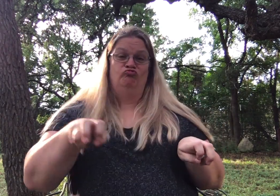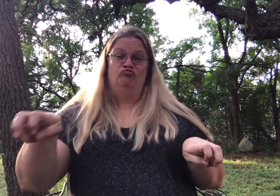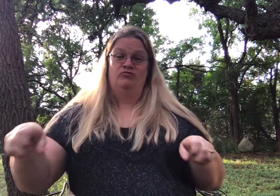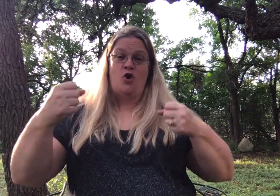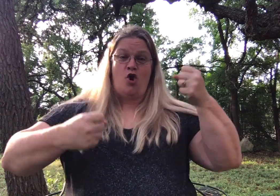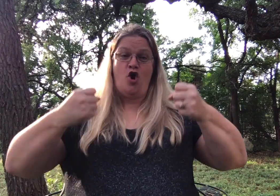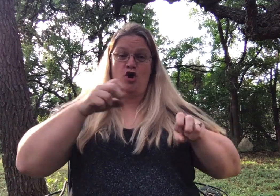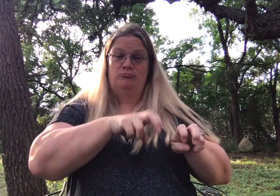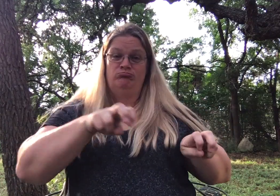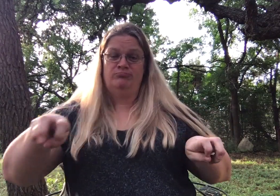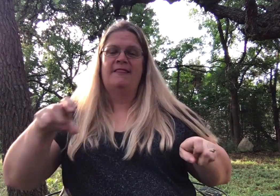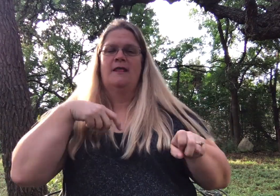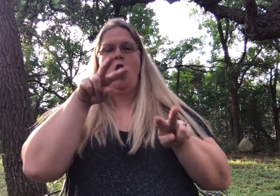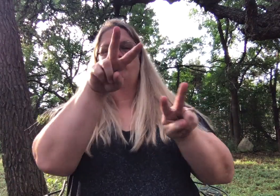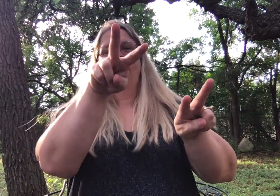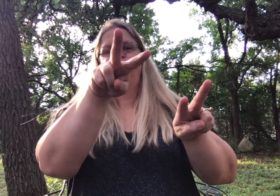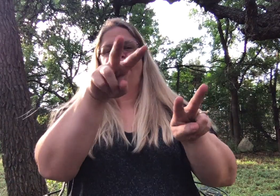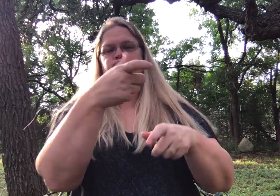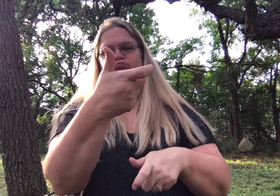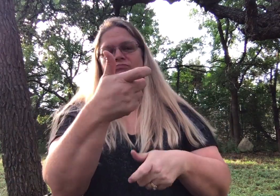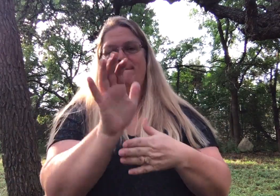that you've created, and watch a movie together.